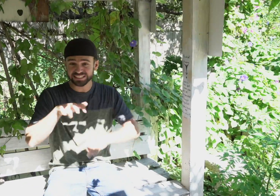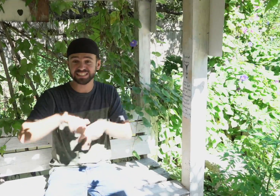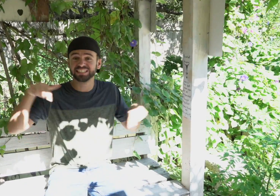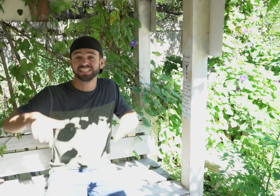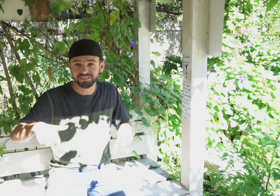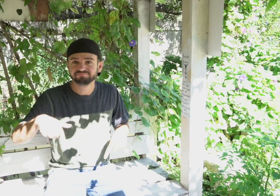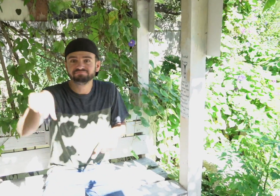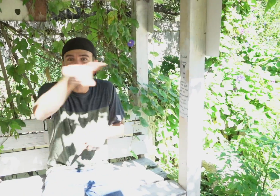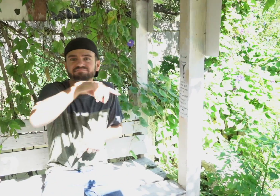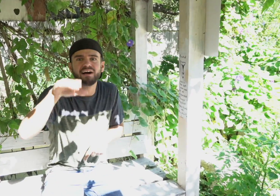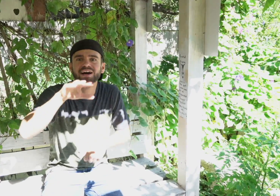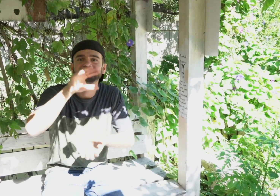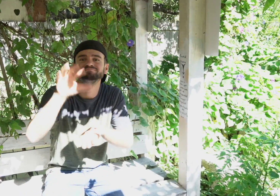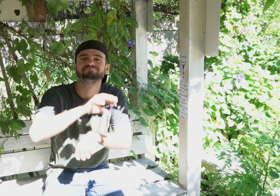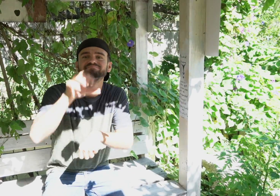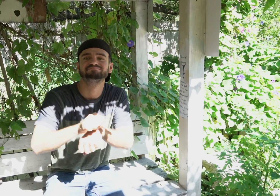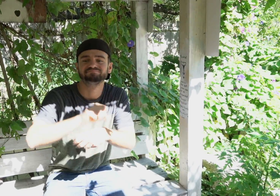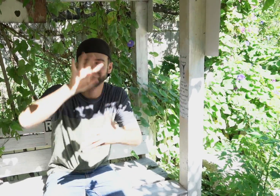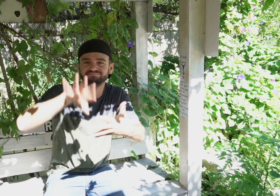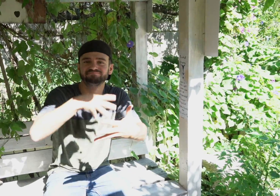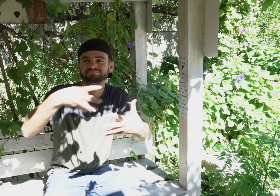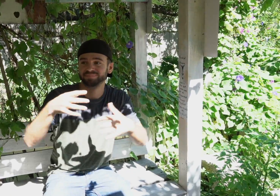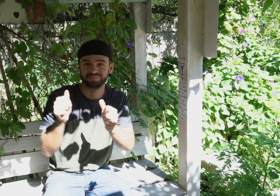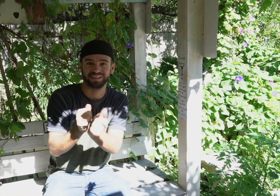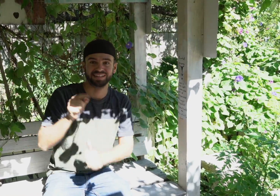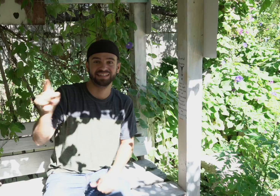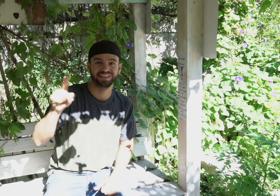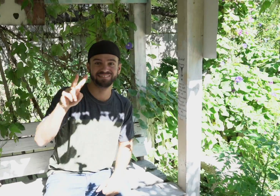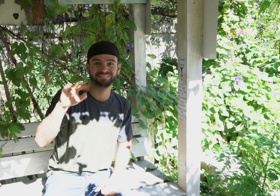If you haven't made a reservation, then you have to sit here.